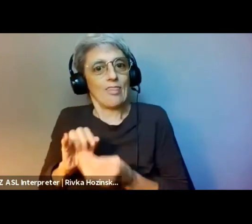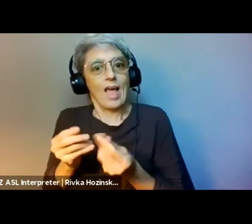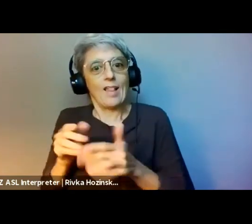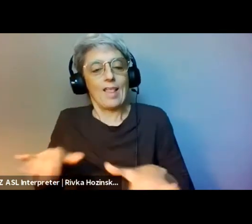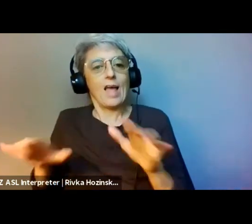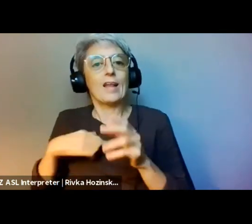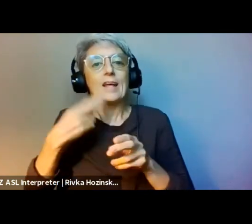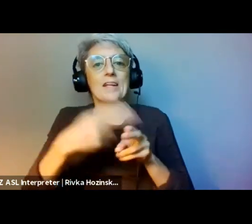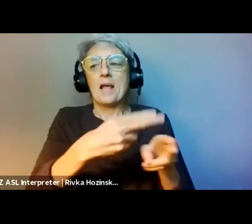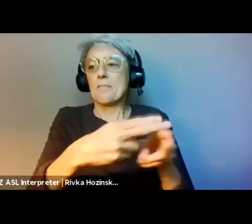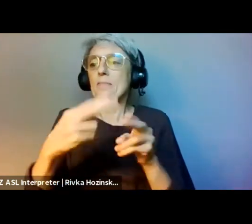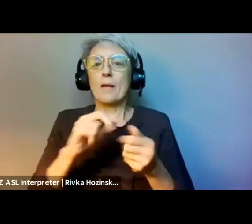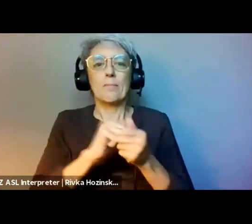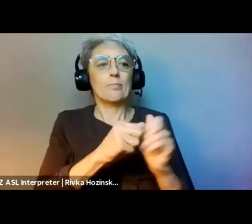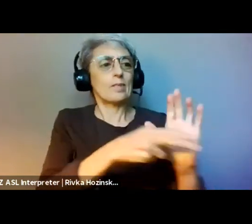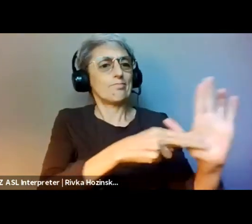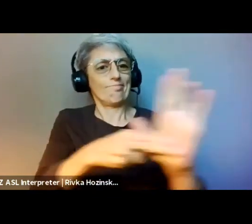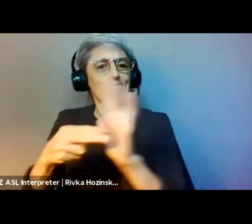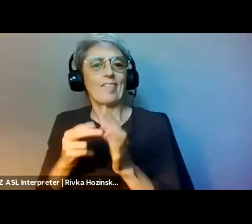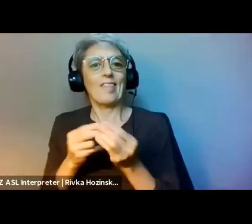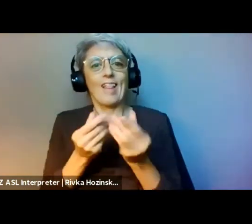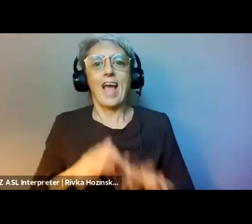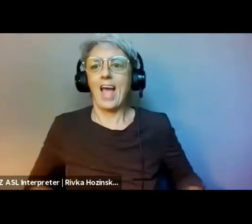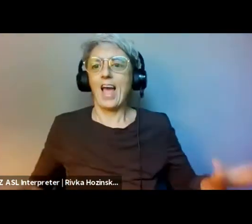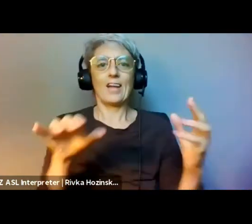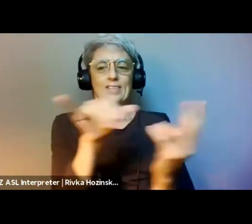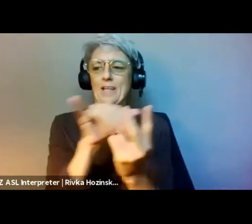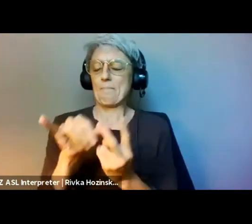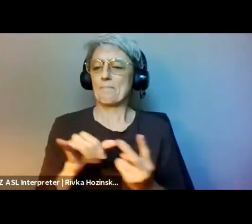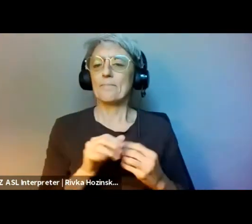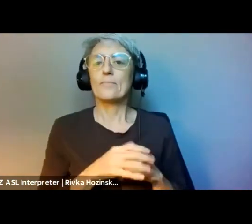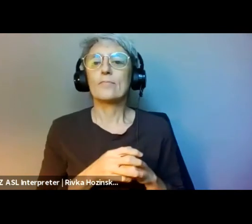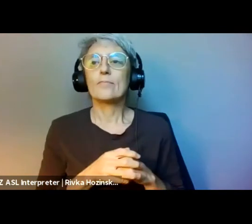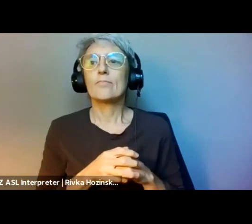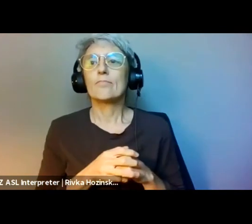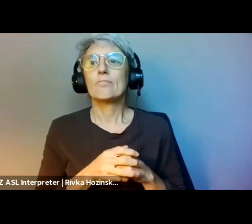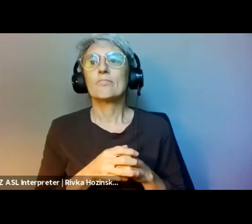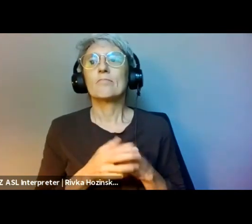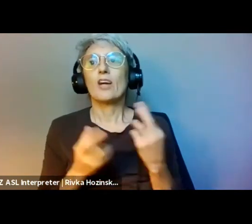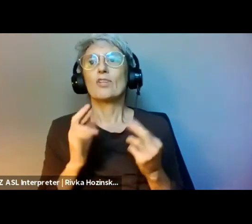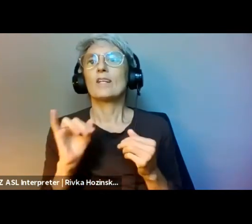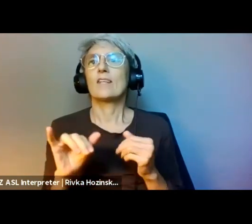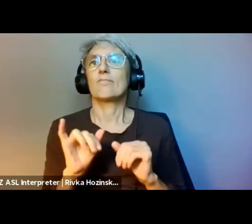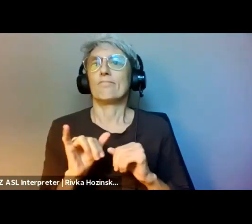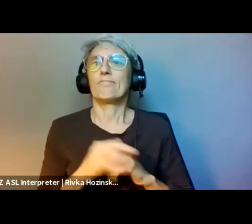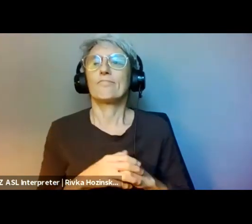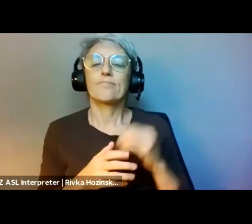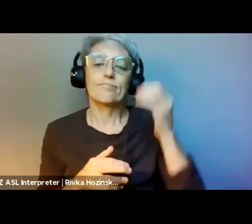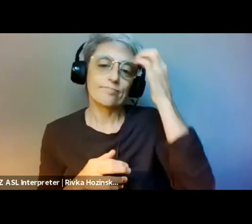In which power rests with a small number of people. The predominant that leadership reinforces colonialism